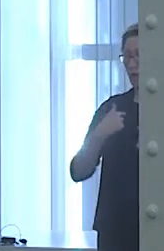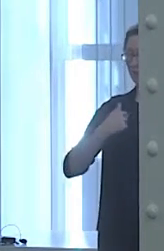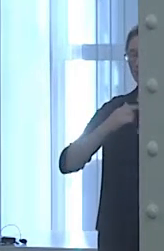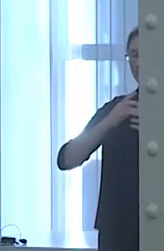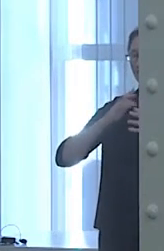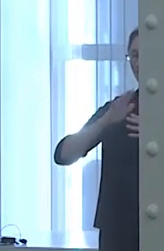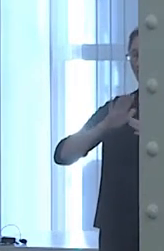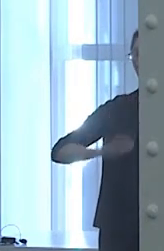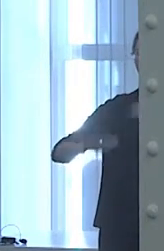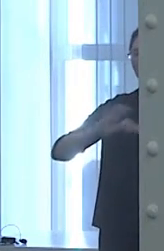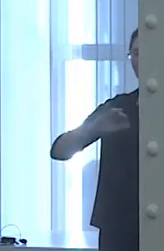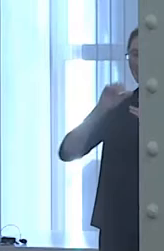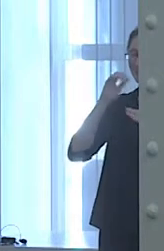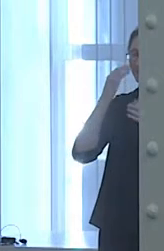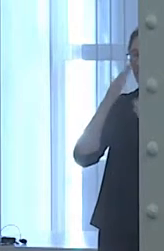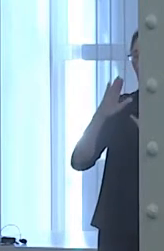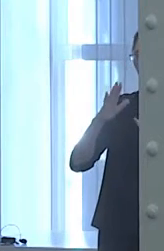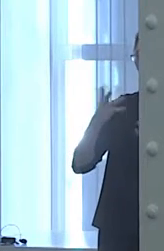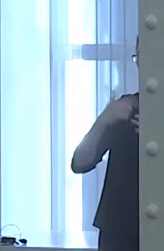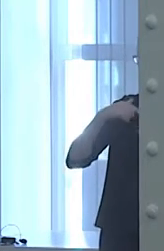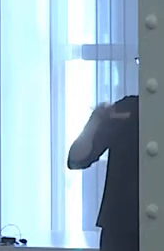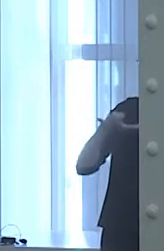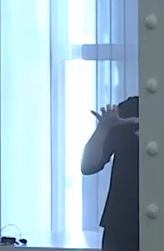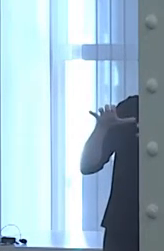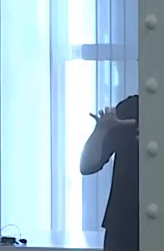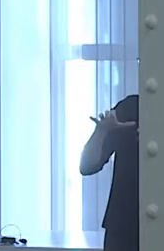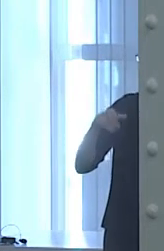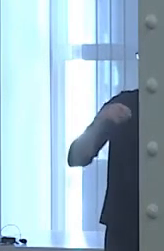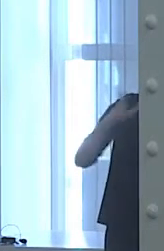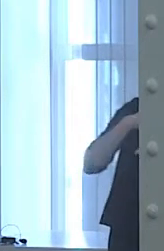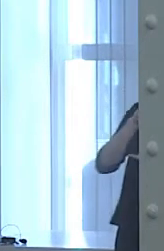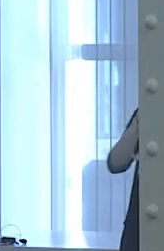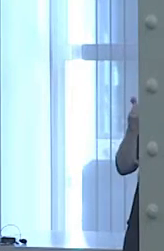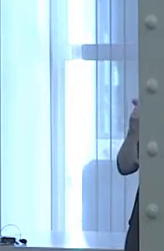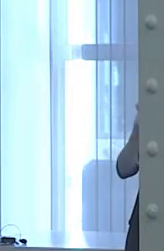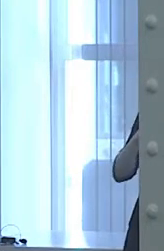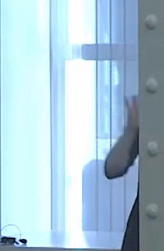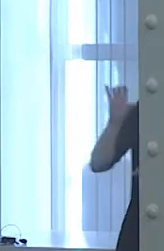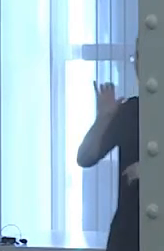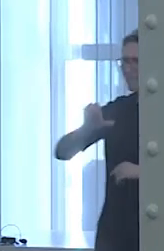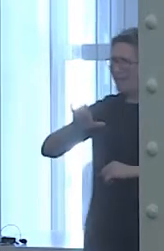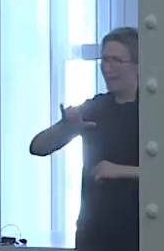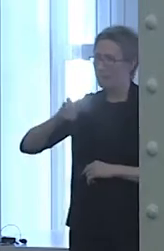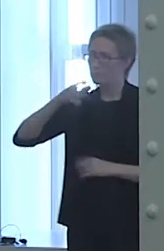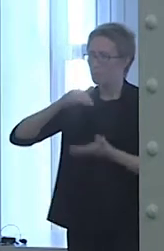was a huge turning point for my mental health journey and them becoming allies.